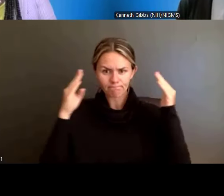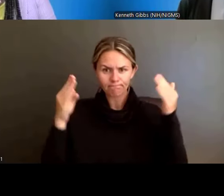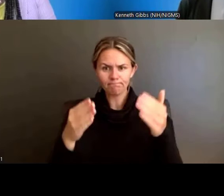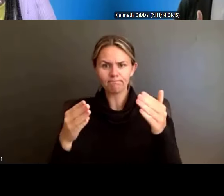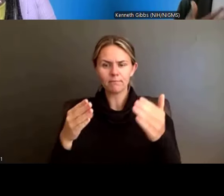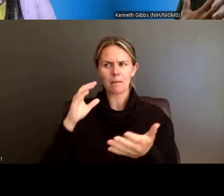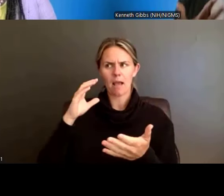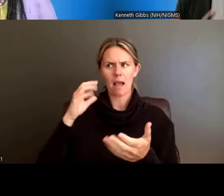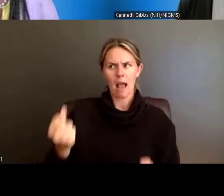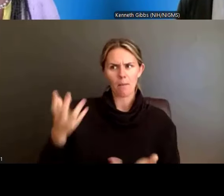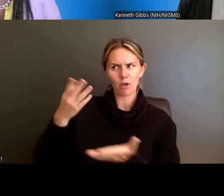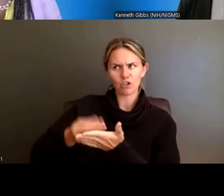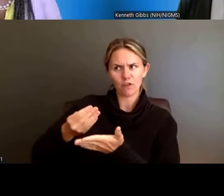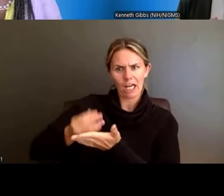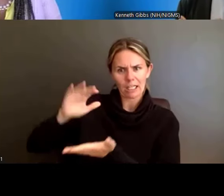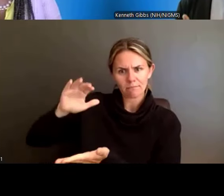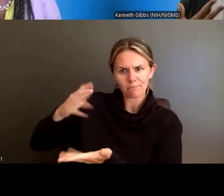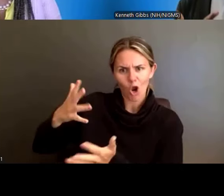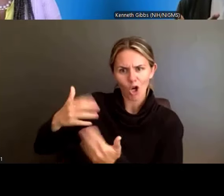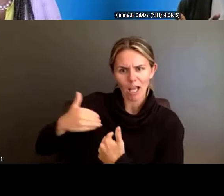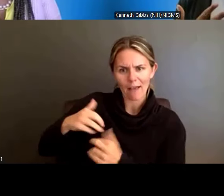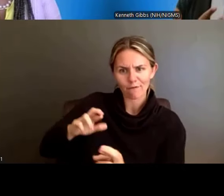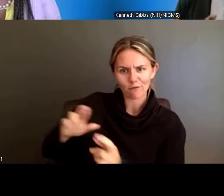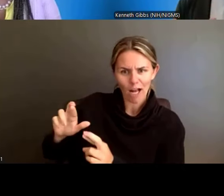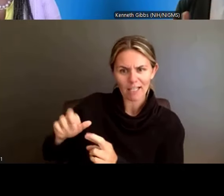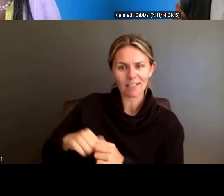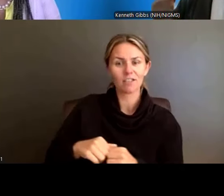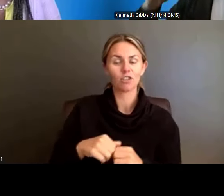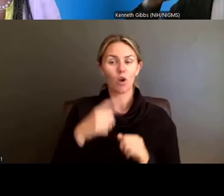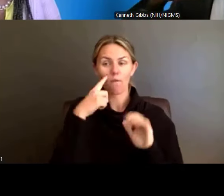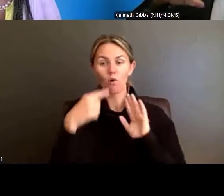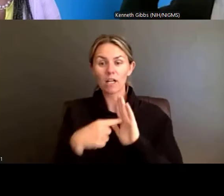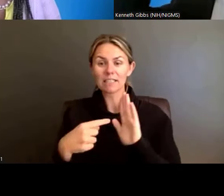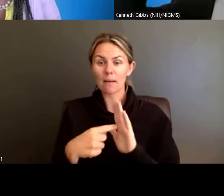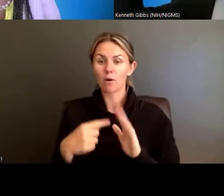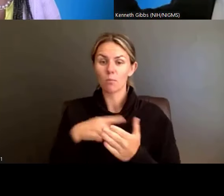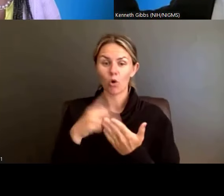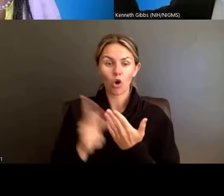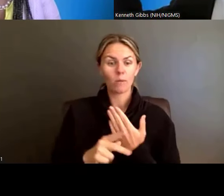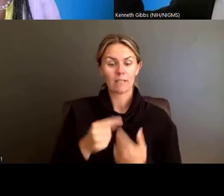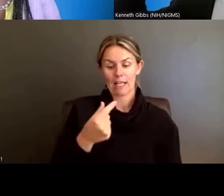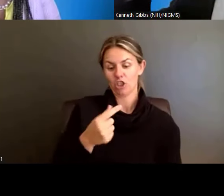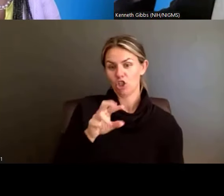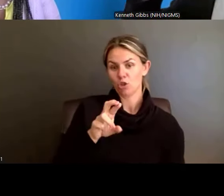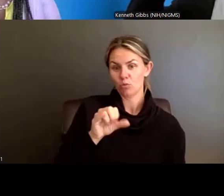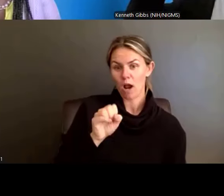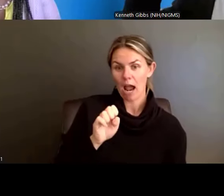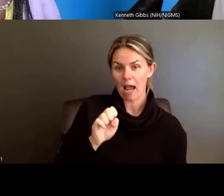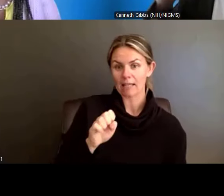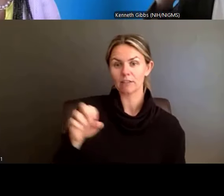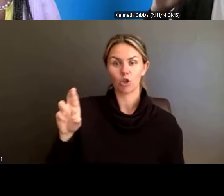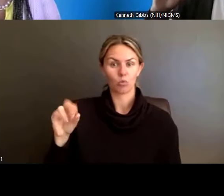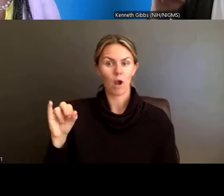And so at NIGMS, we have programs like U-RISE and G-RISE. But through the UNITE initiative, there's what's called an S10,